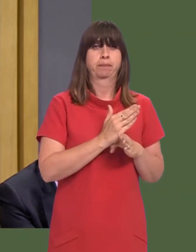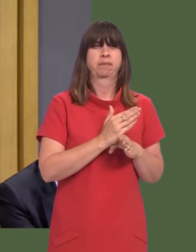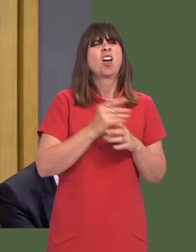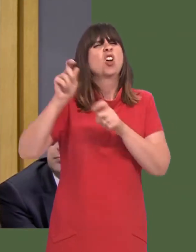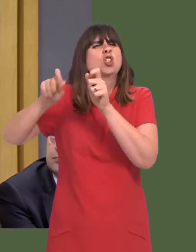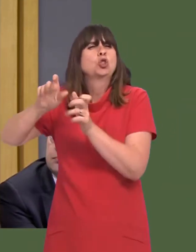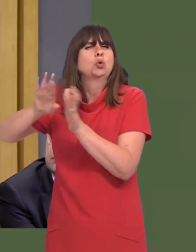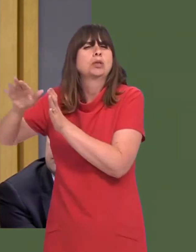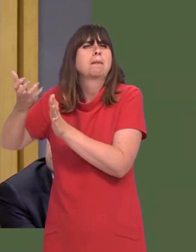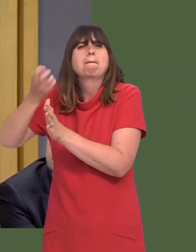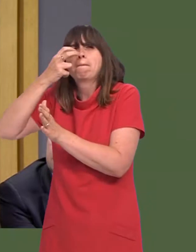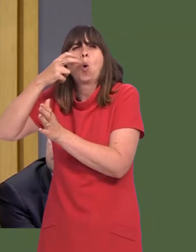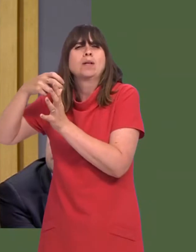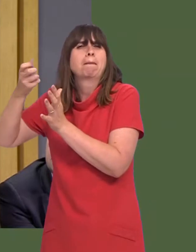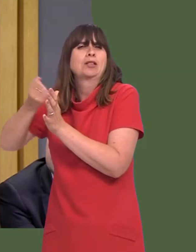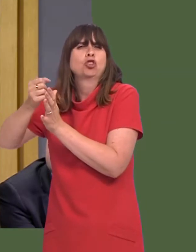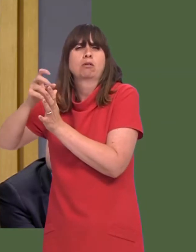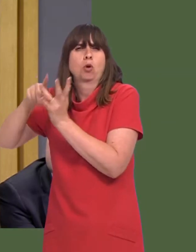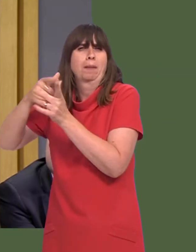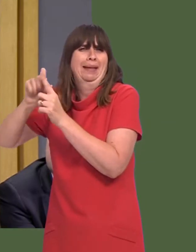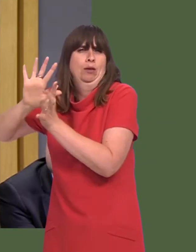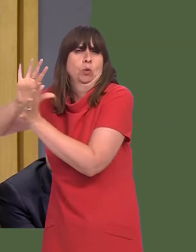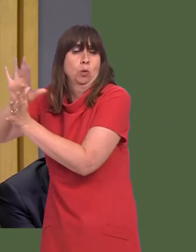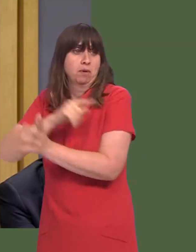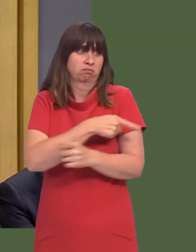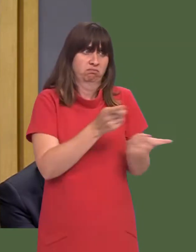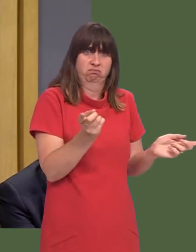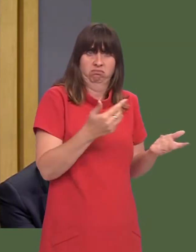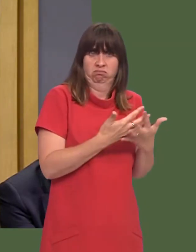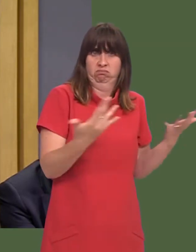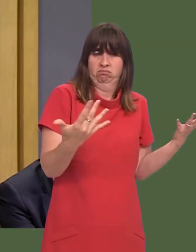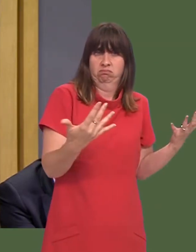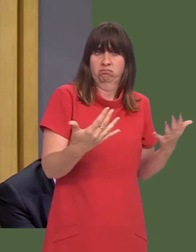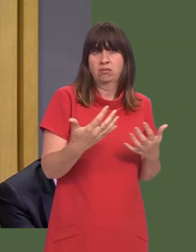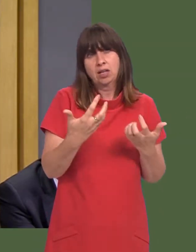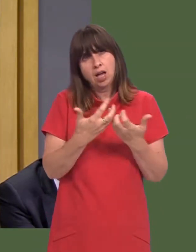in Wales, excluding students and pensioners, according to Welsh Government figures.